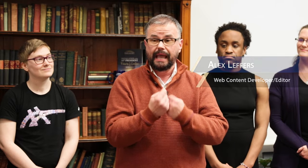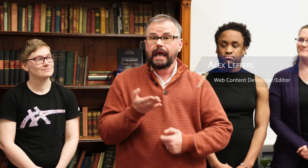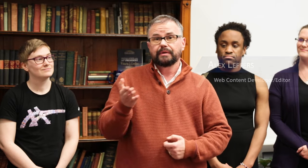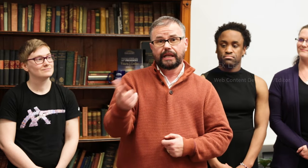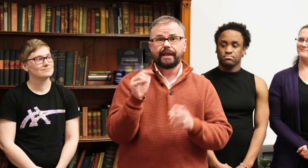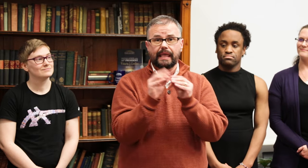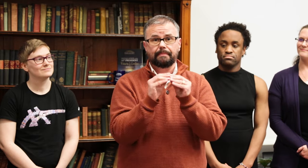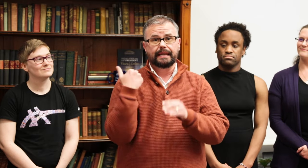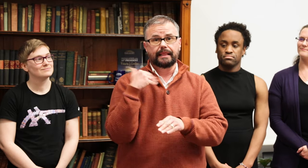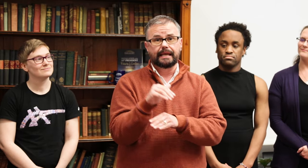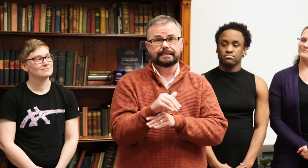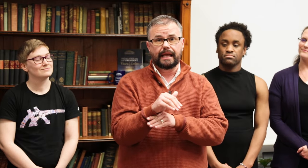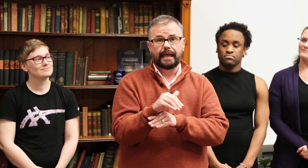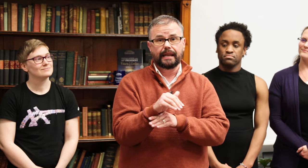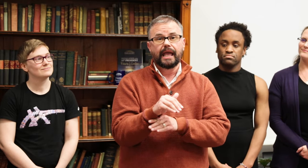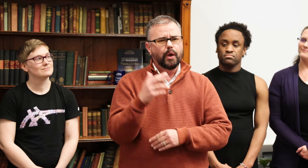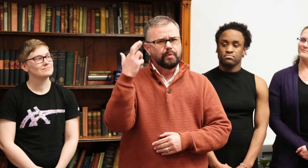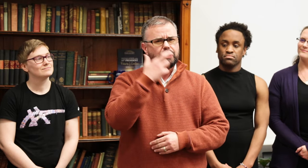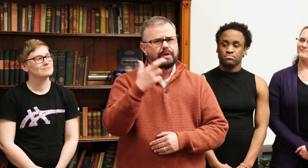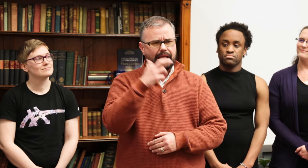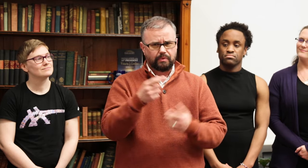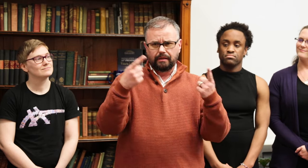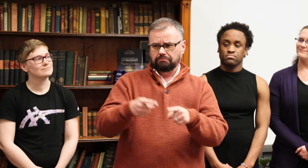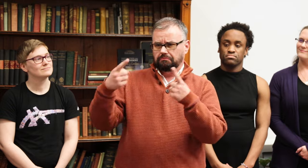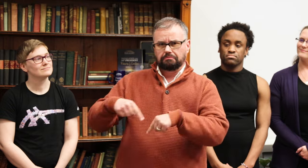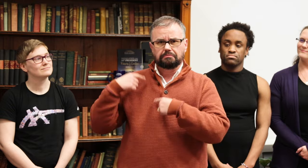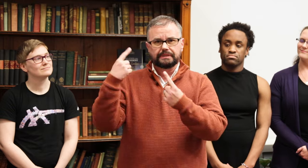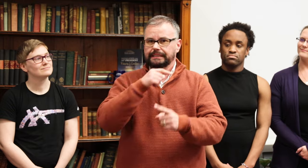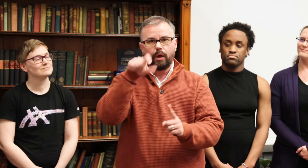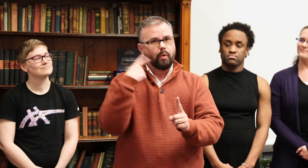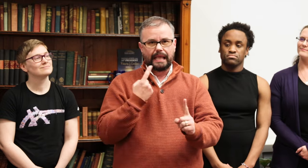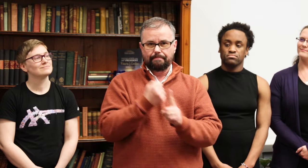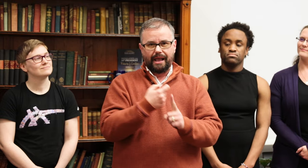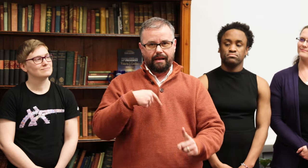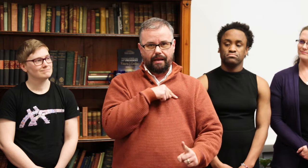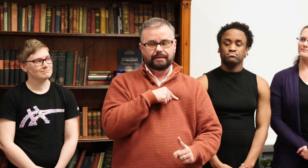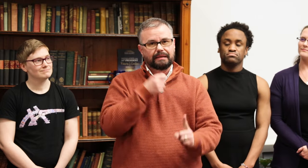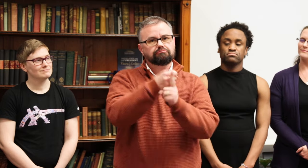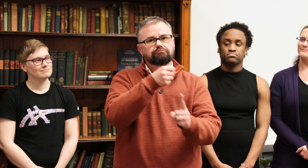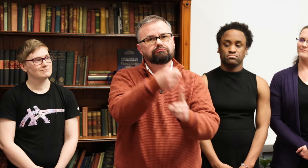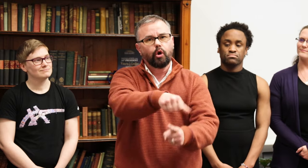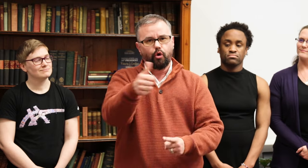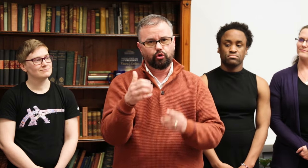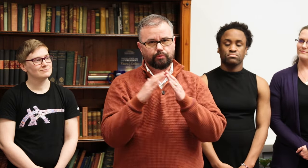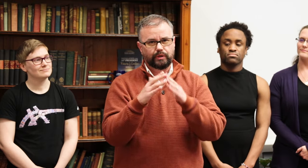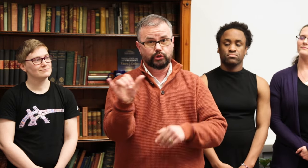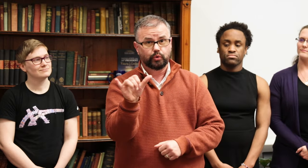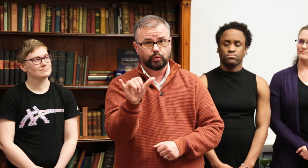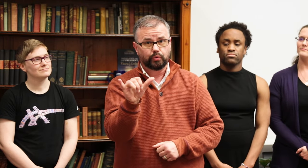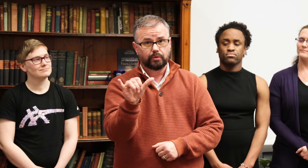At last night’s meeting we realized that the events of late have not only impacted us, the trans community, but have impacted other campus communities as well.